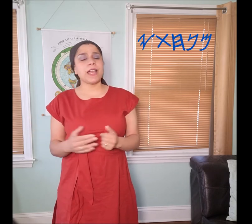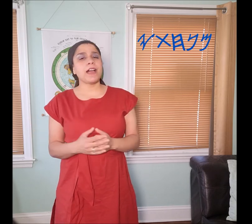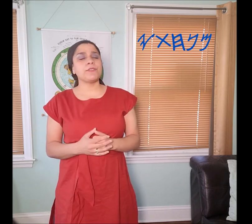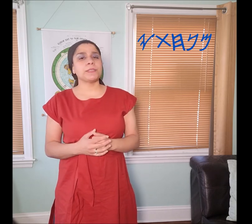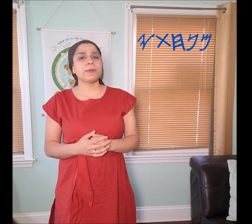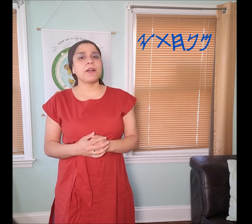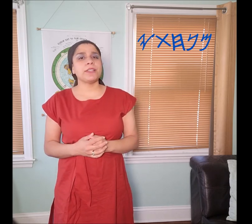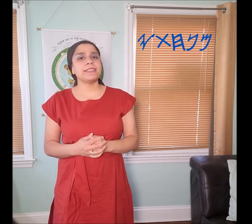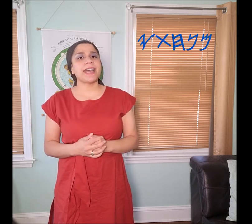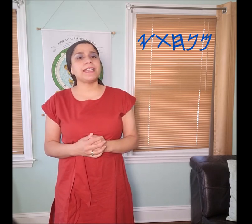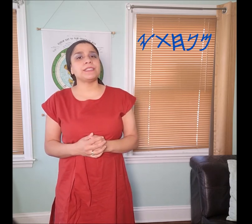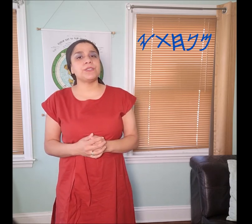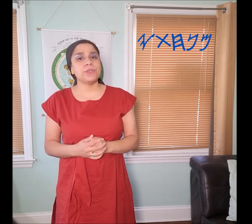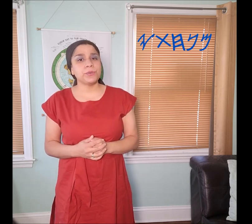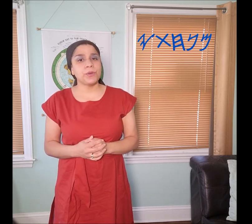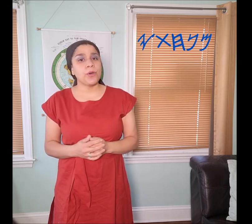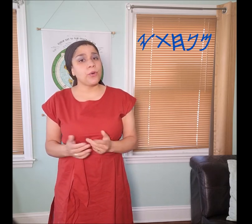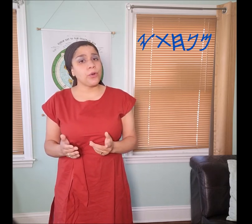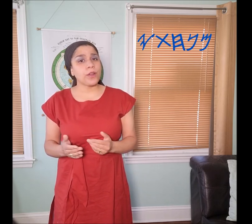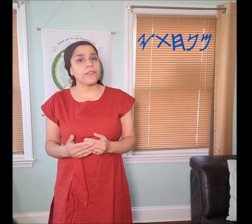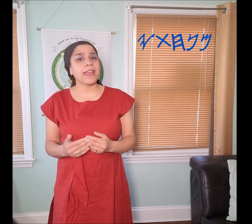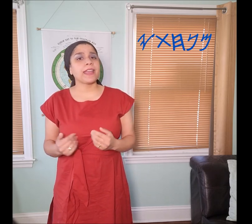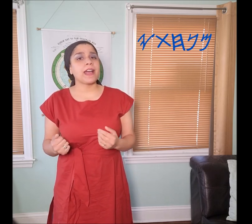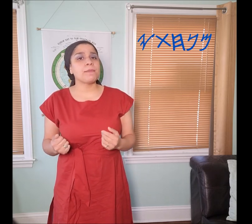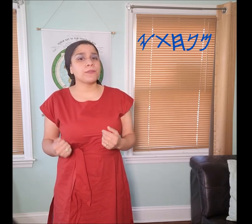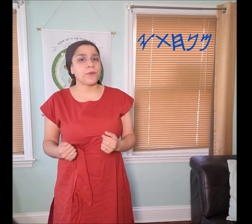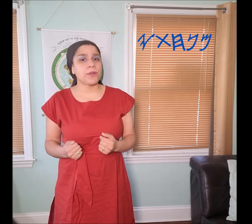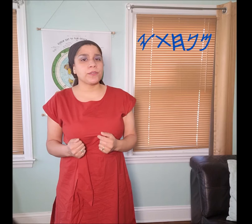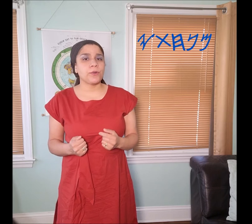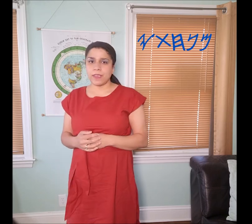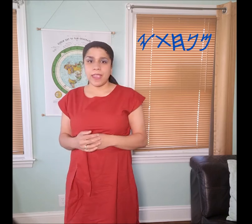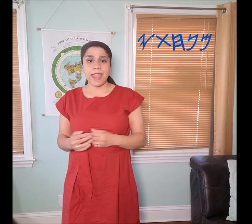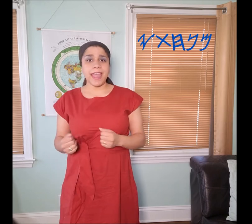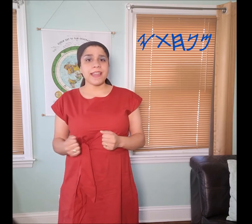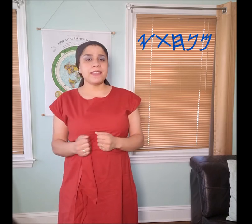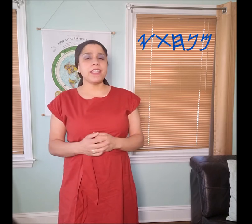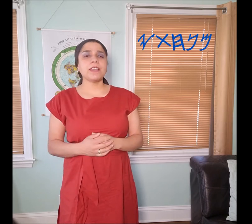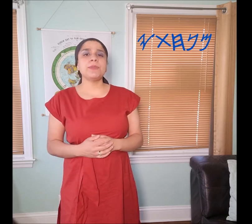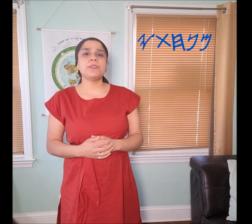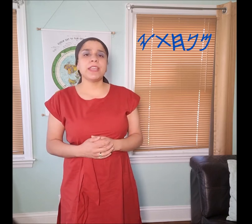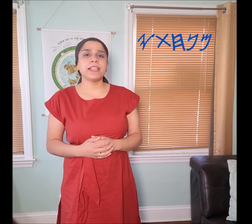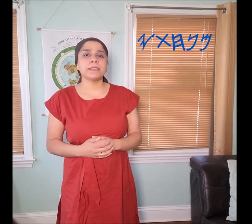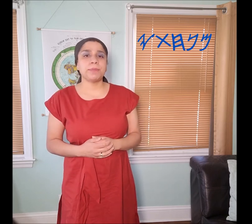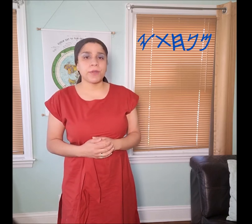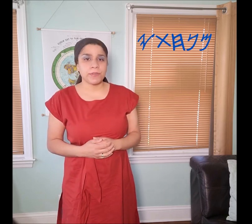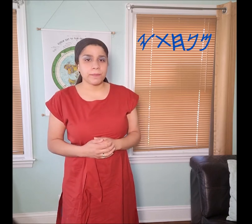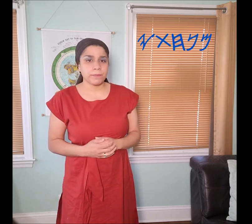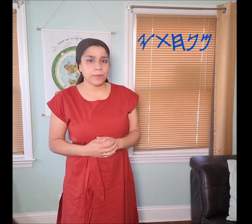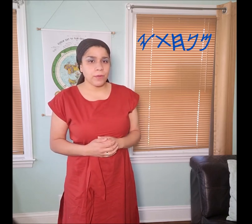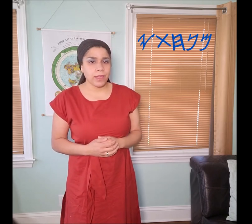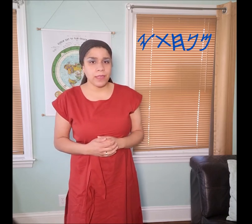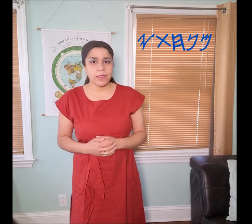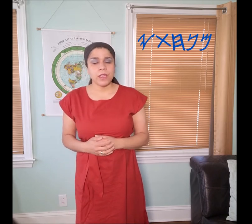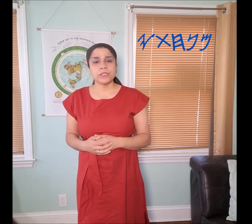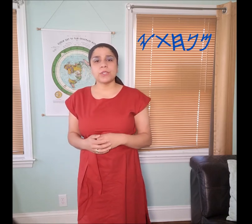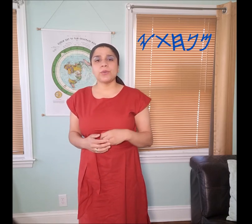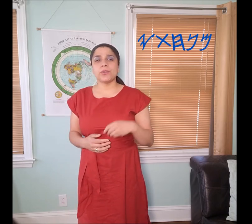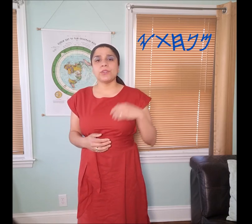of a sprout is that it's new or that it comes forth and it communicates birth. Okay, so